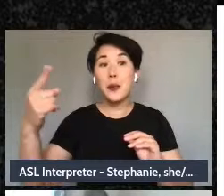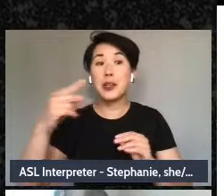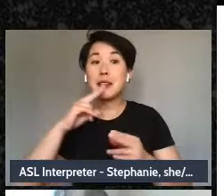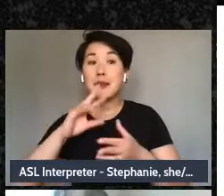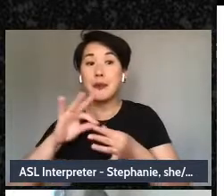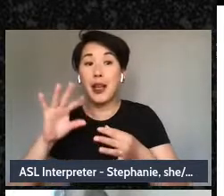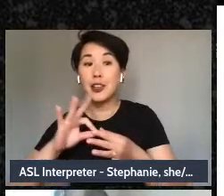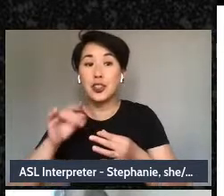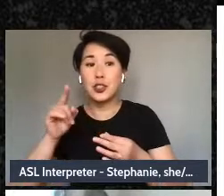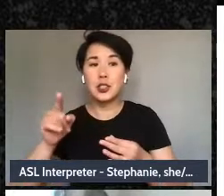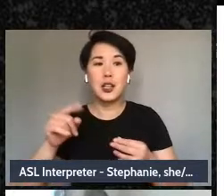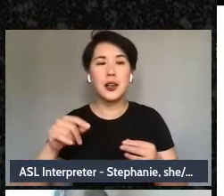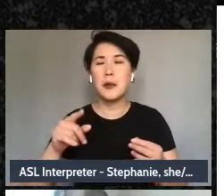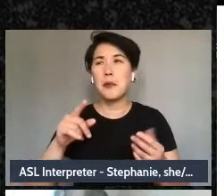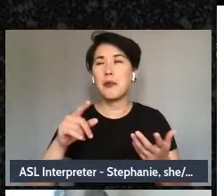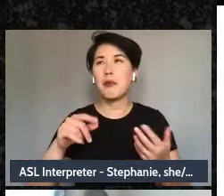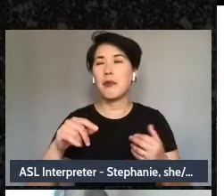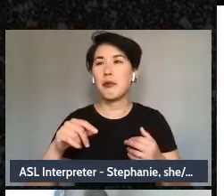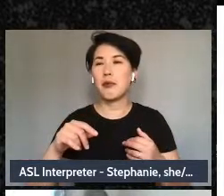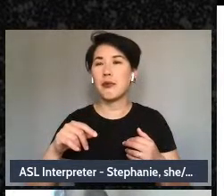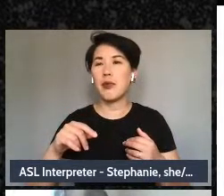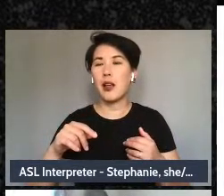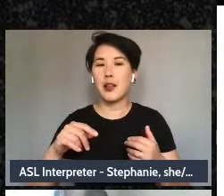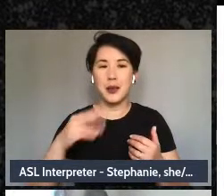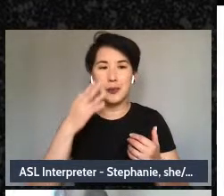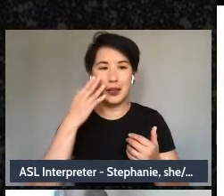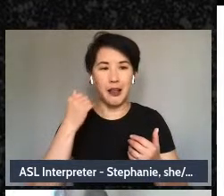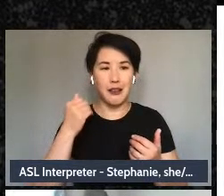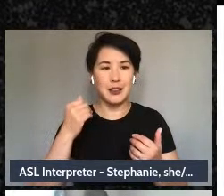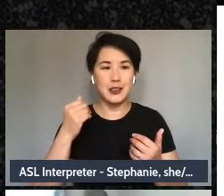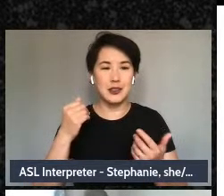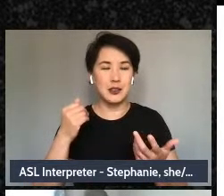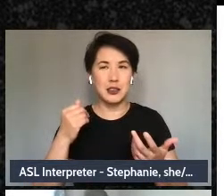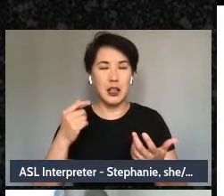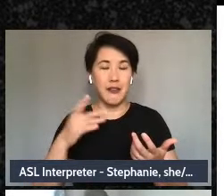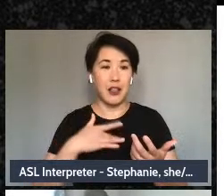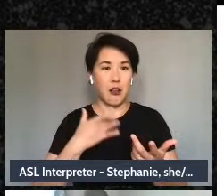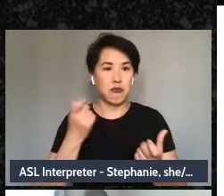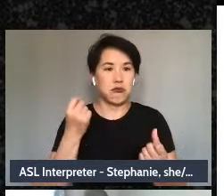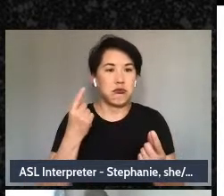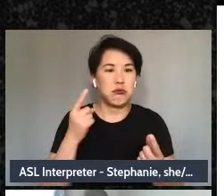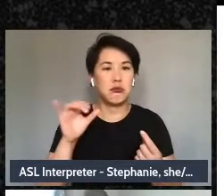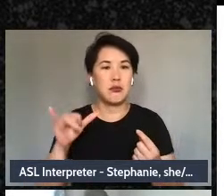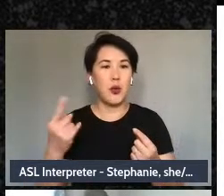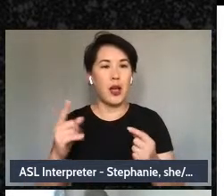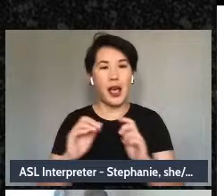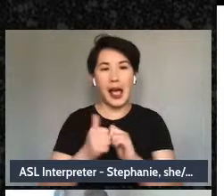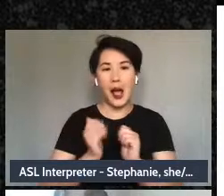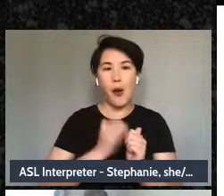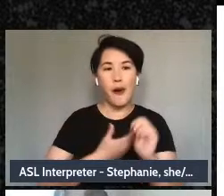or not even because I resonate very much with that the ways in which our stories move change